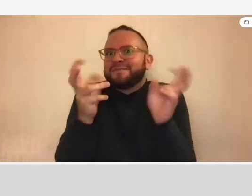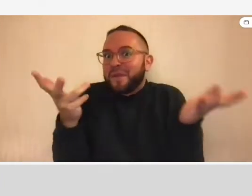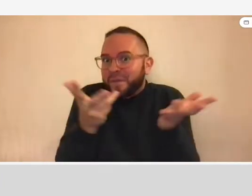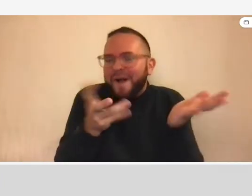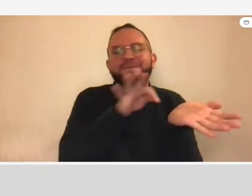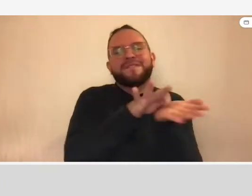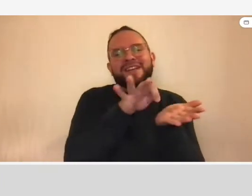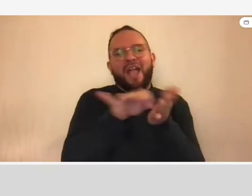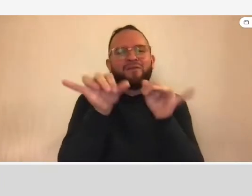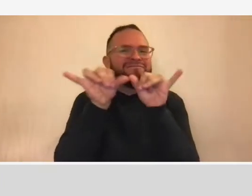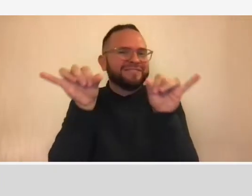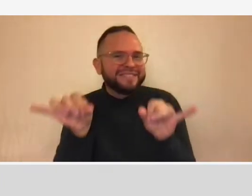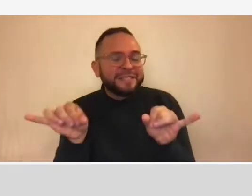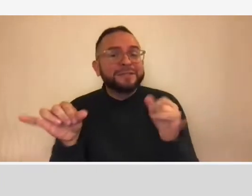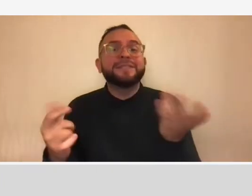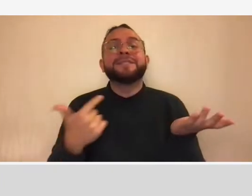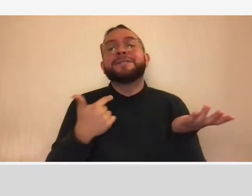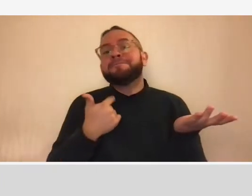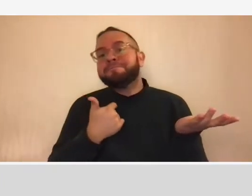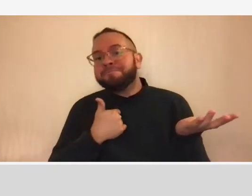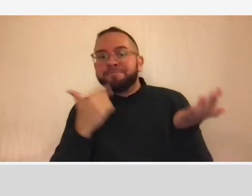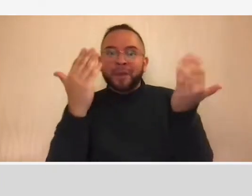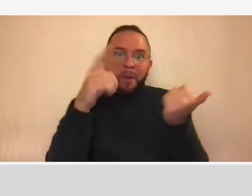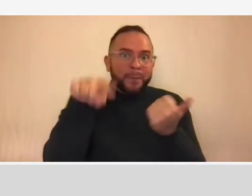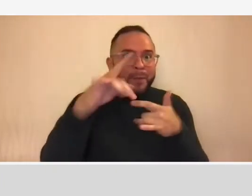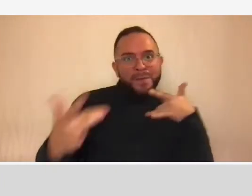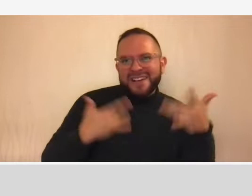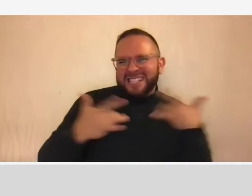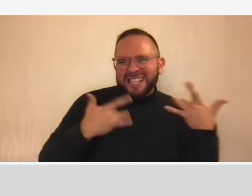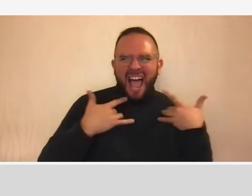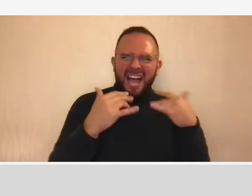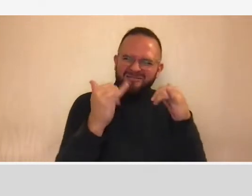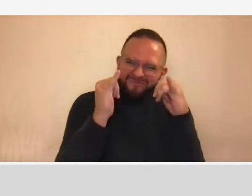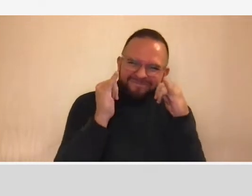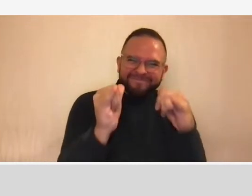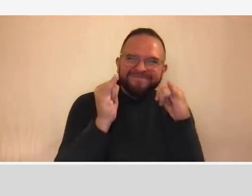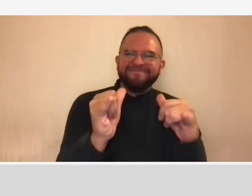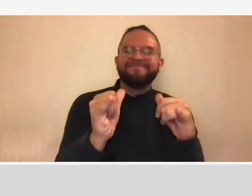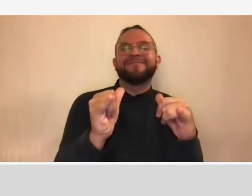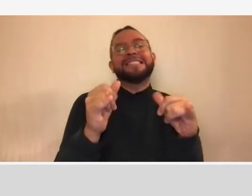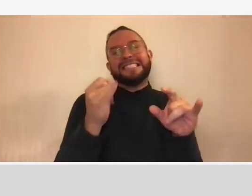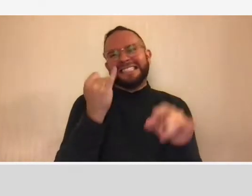so hopefully you're as excited i as i am but if you're not all this geeked up